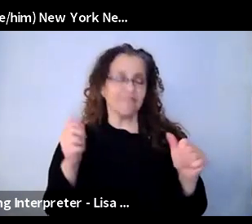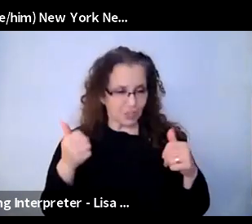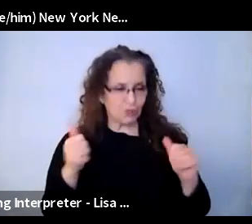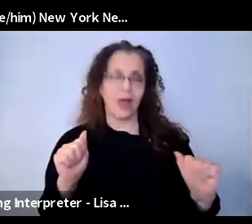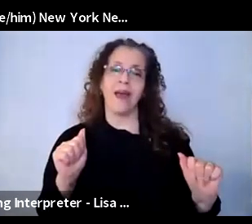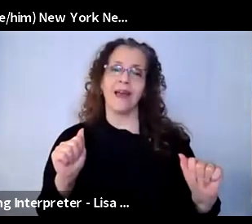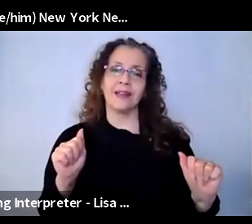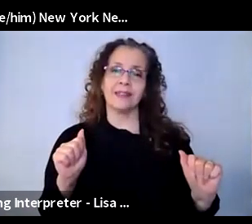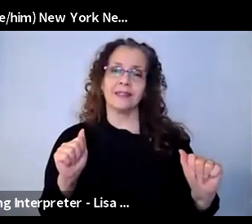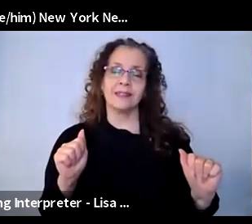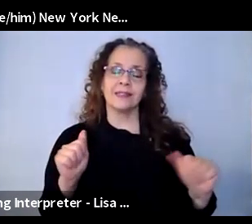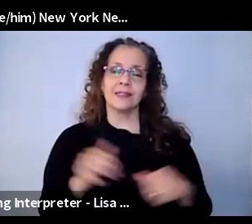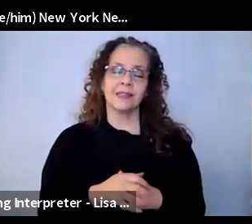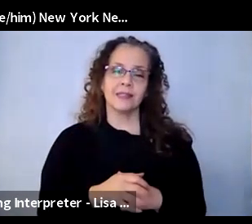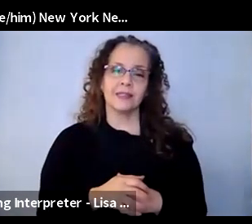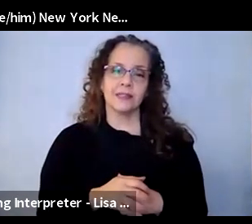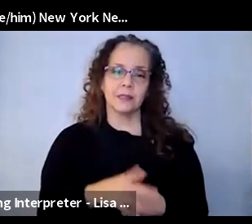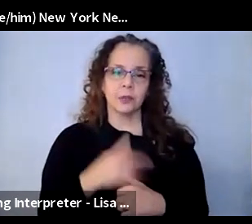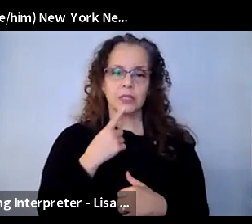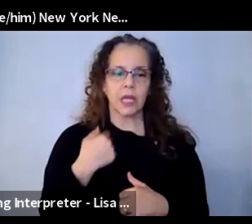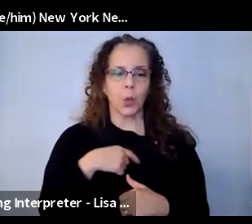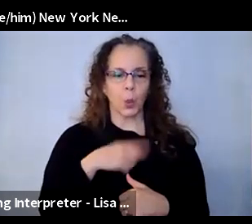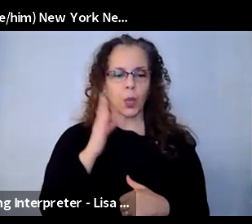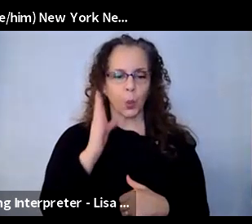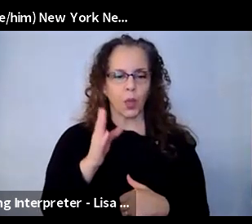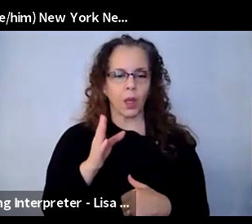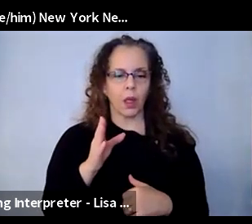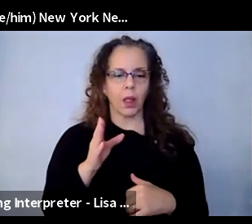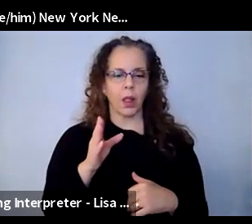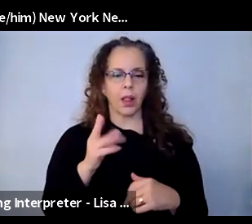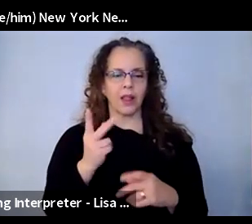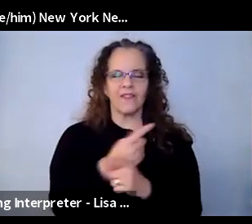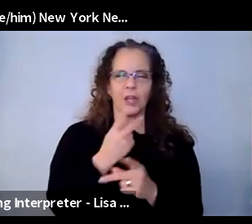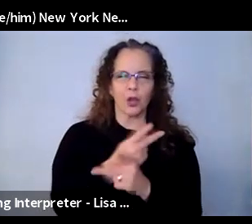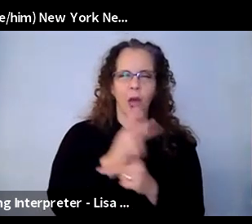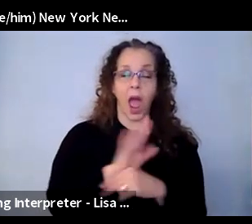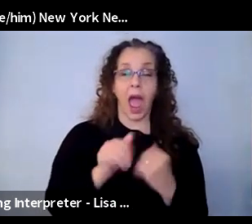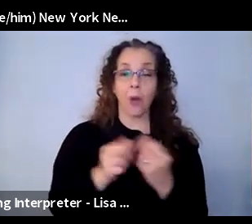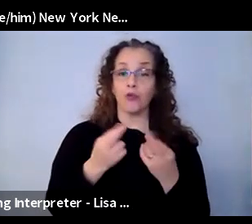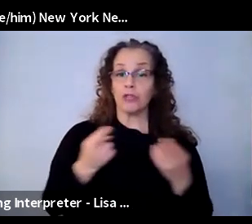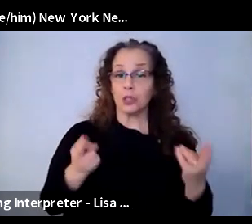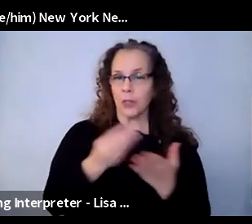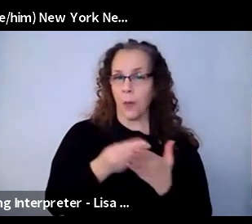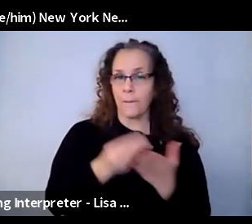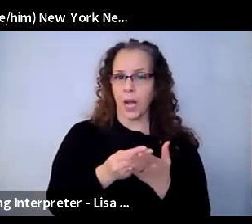re rearrange our resources," right? So the money was going to go for that, but now it's not going to go for that. It's going